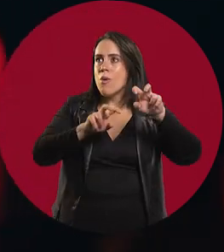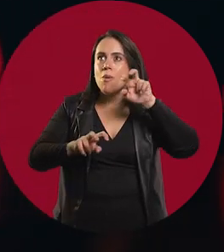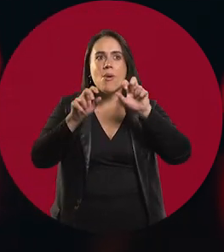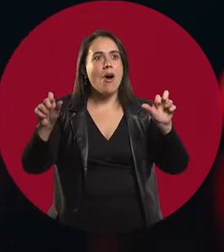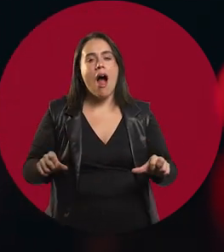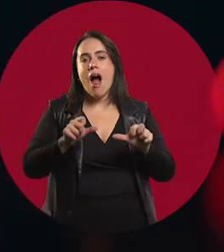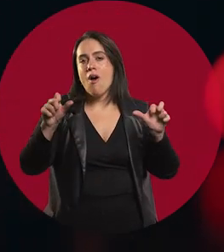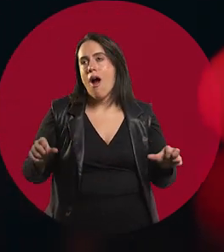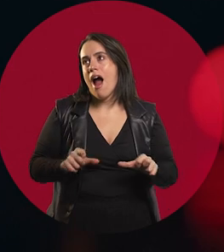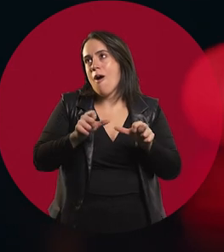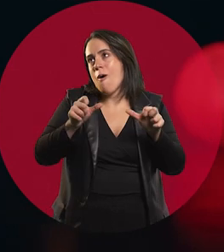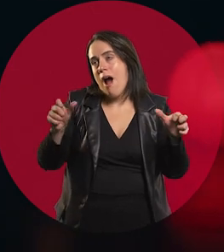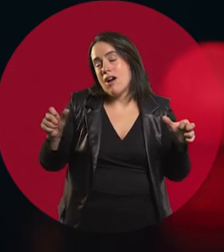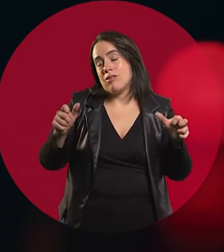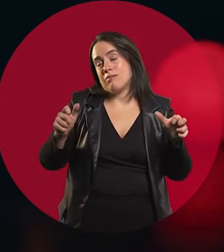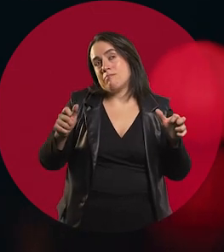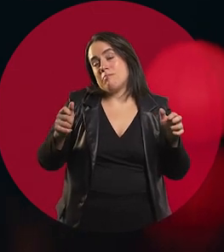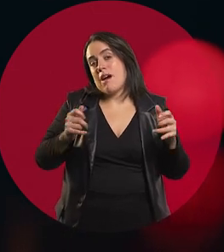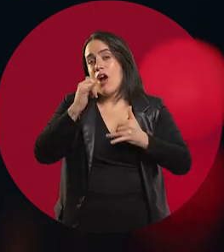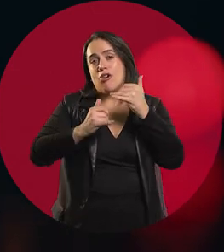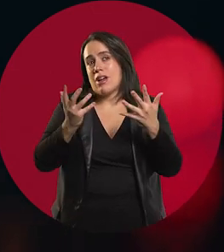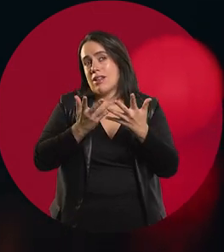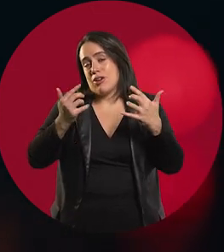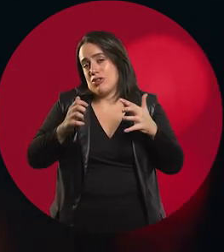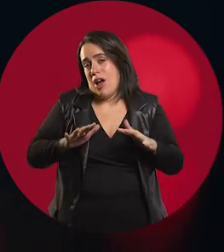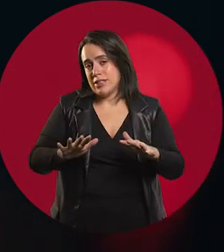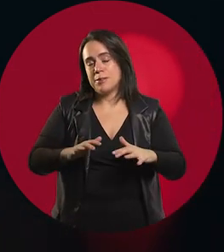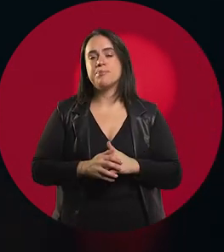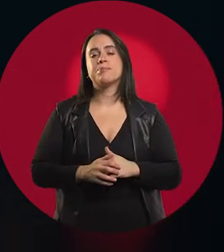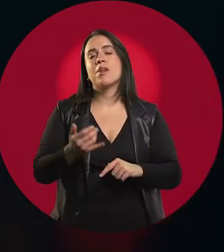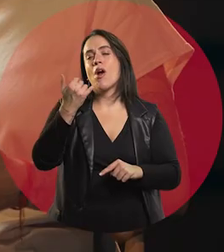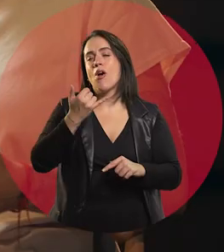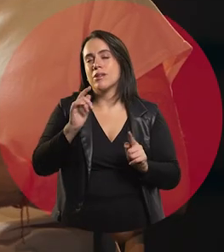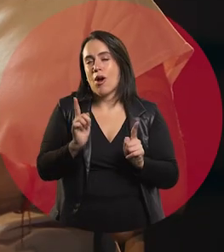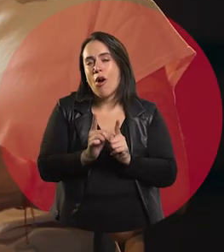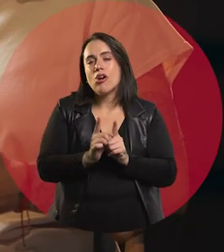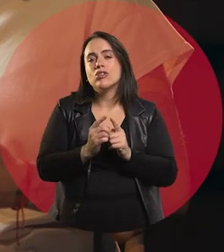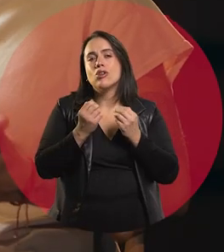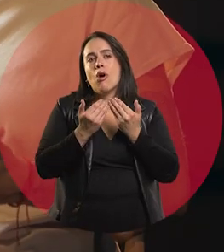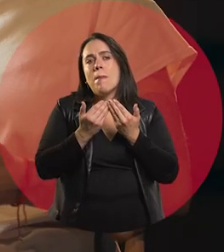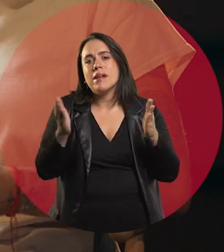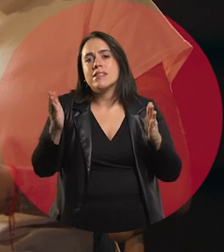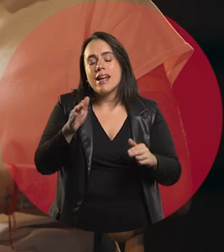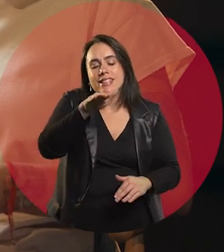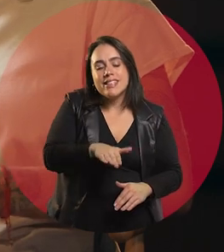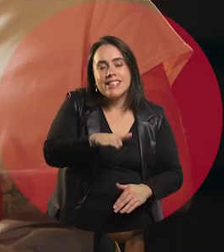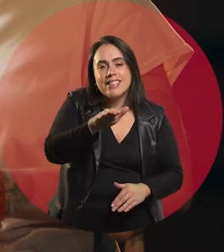It is a very vague definition, but maybe we can develop it later. Tell me a little about your beginnings and your childhood